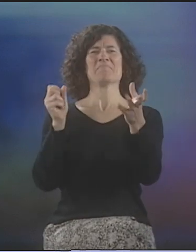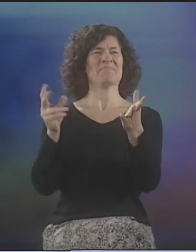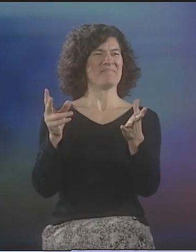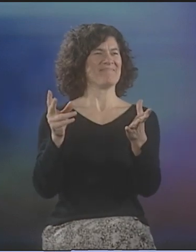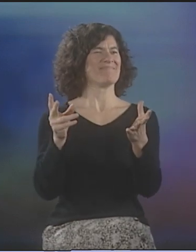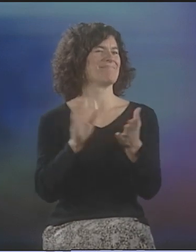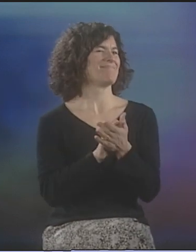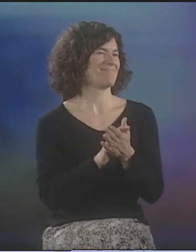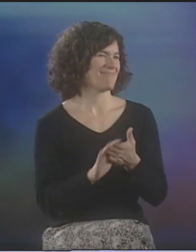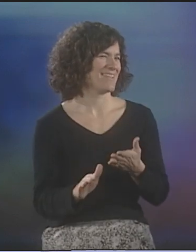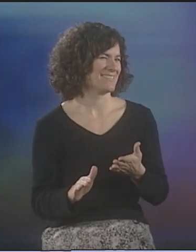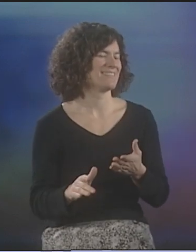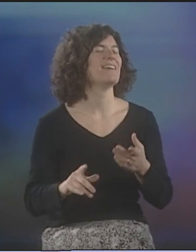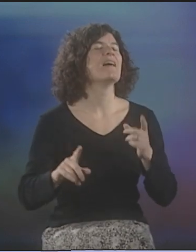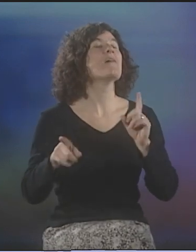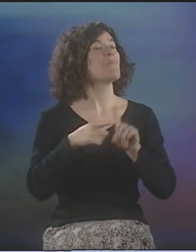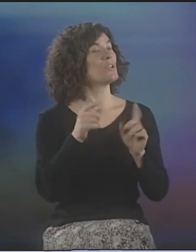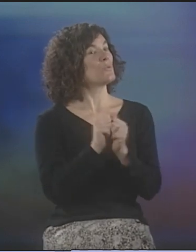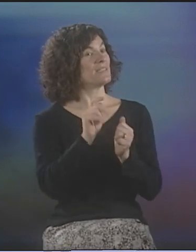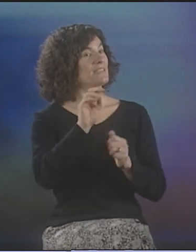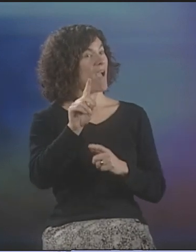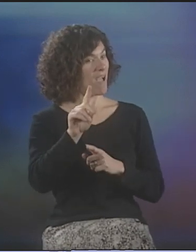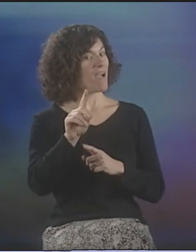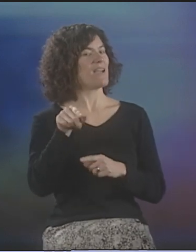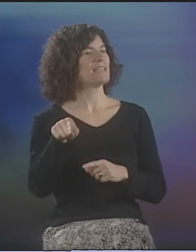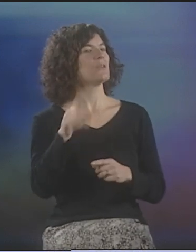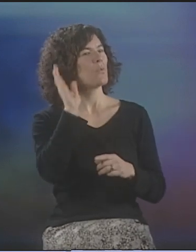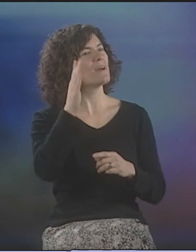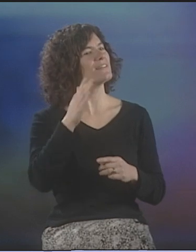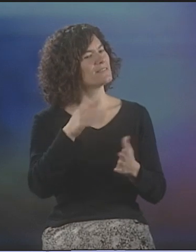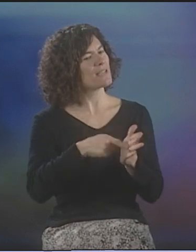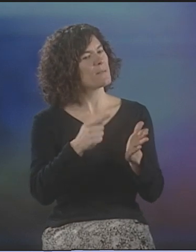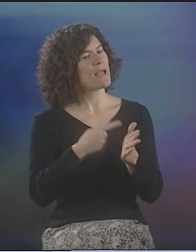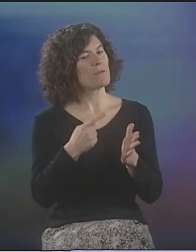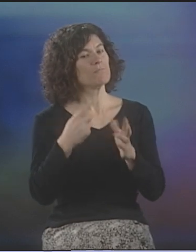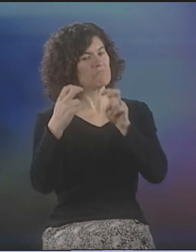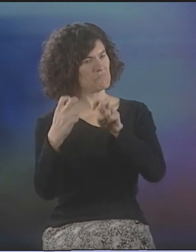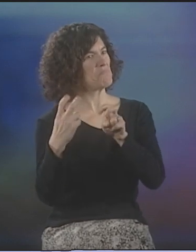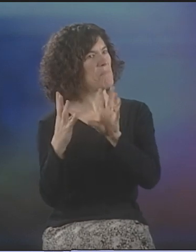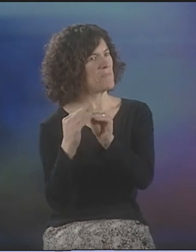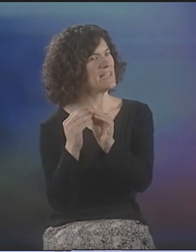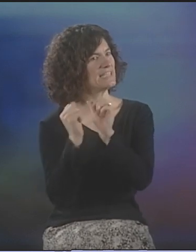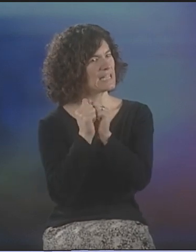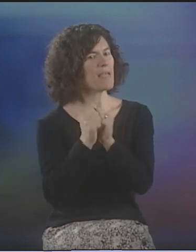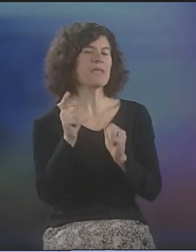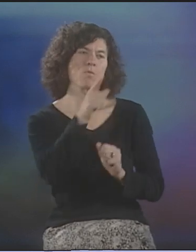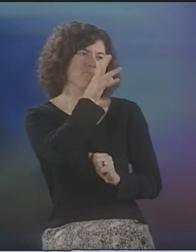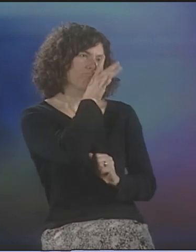TO BE ABLE TO RENDER THAT IN ASL. SO, TODD WOULD SOMETIMES SIT DOWN WITH ME. WE WOULD MEET TOGETHER, AND HE WOULD EVEN JUST